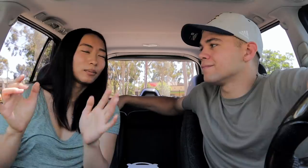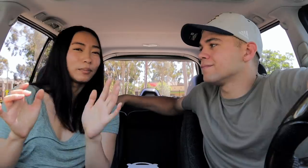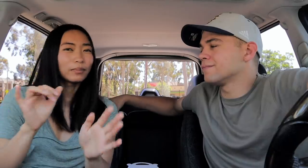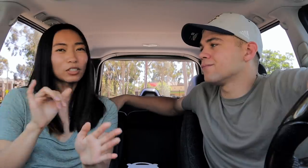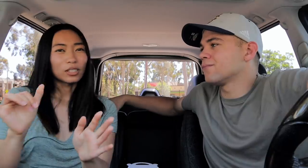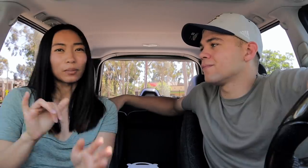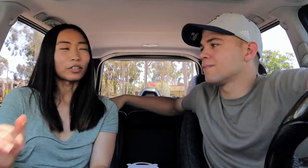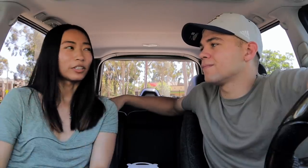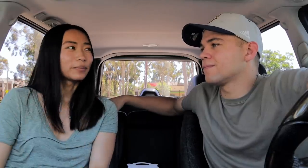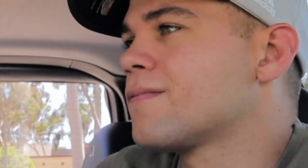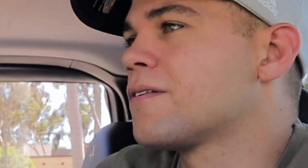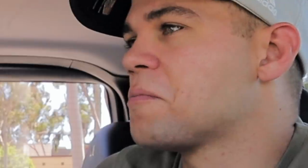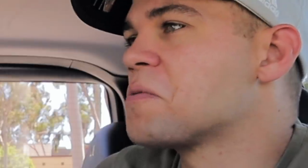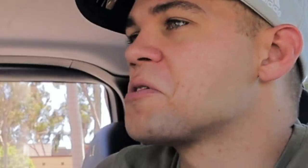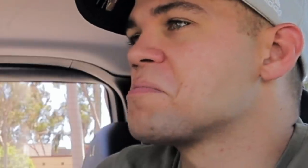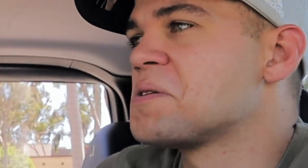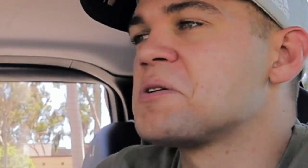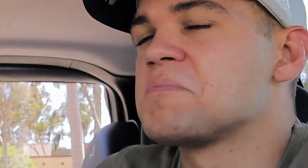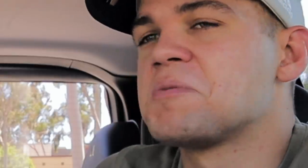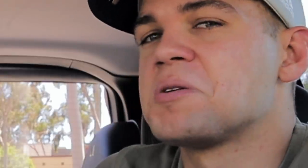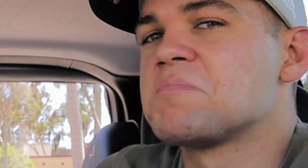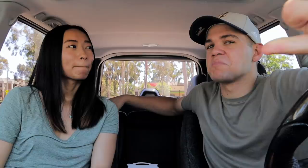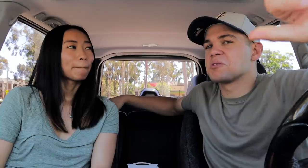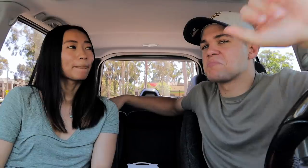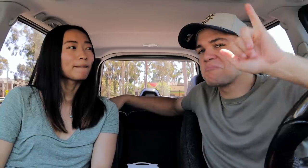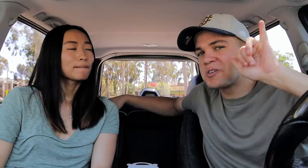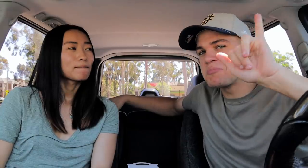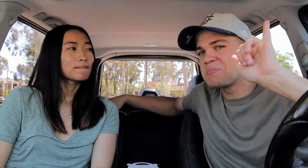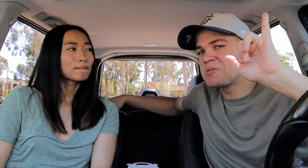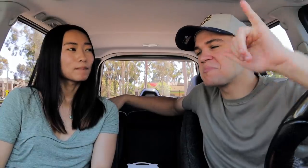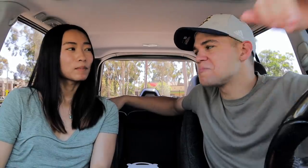They're similar. Oh, I see